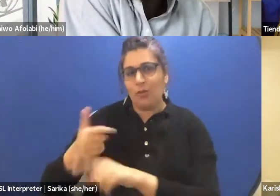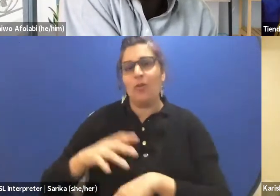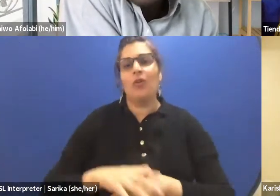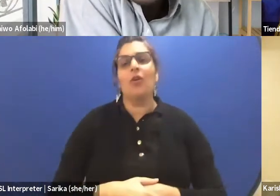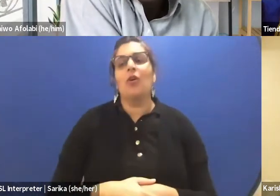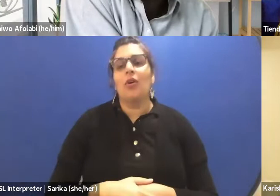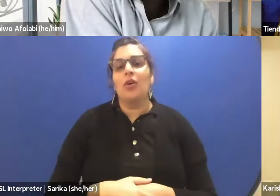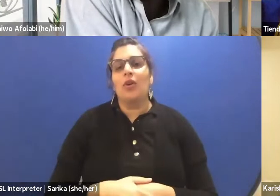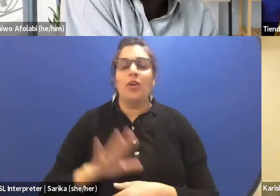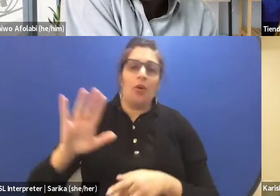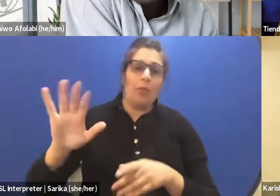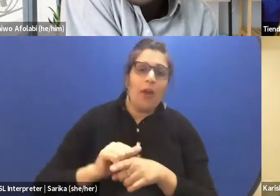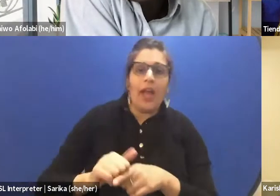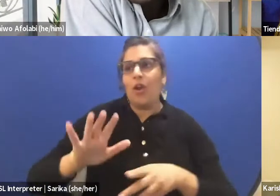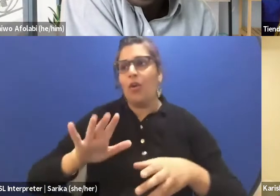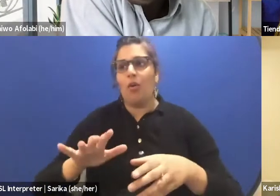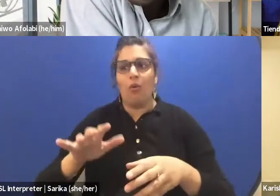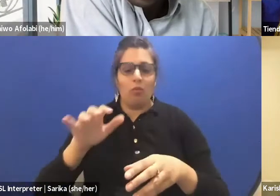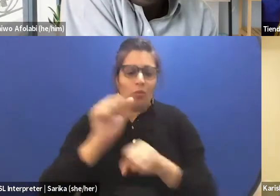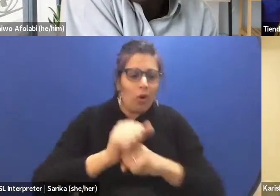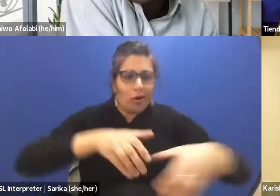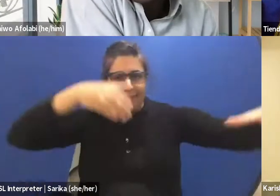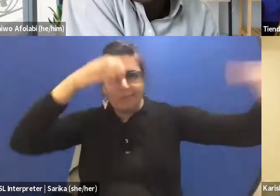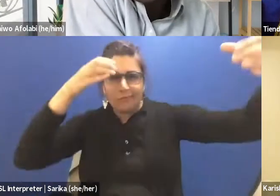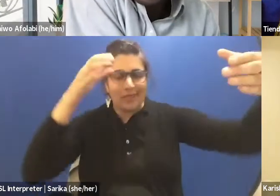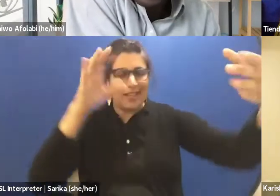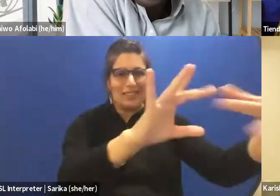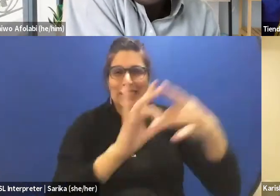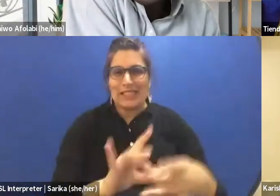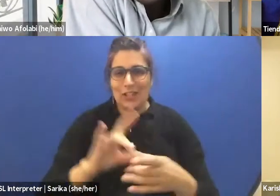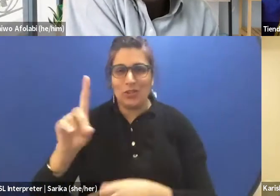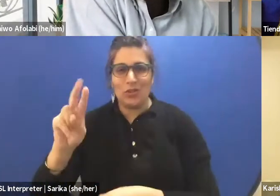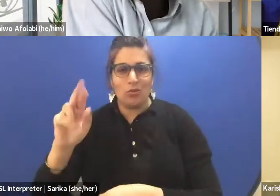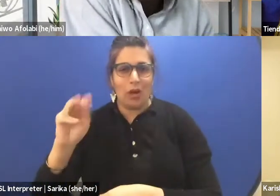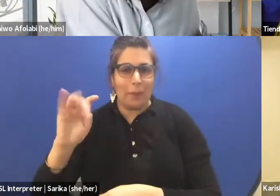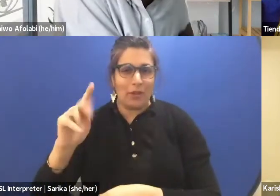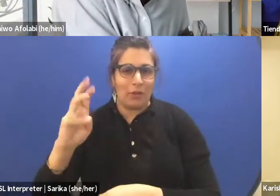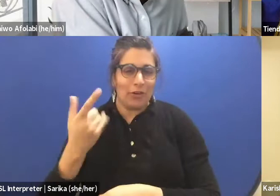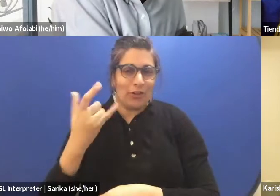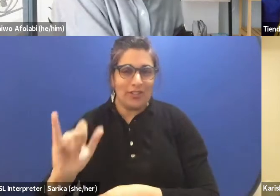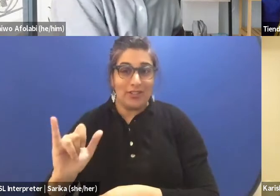your practice, your work, and its connection to dramaturgy. I can ask Karishma to start